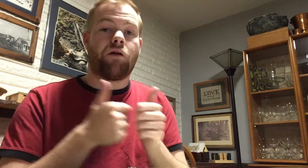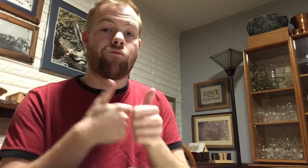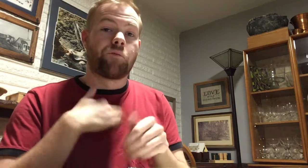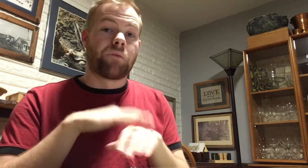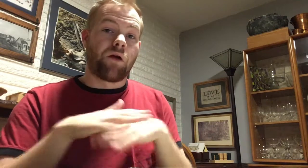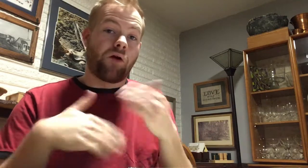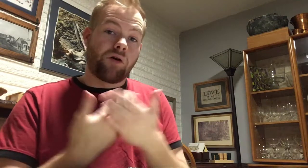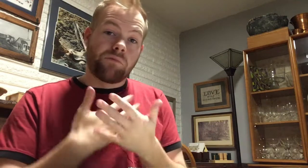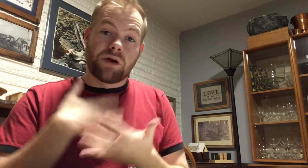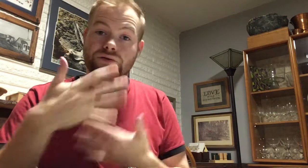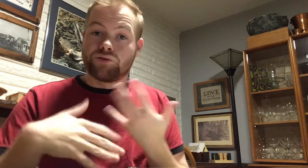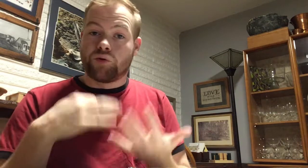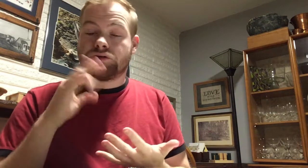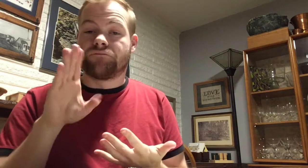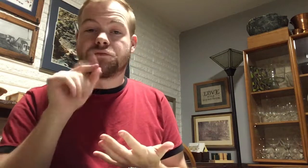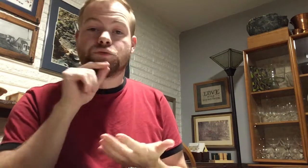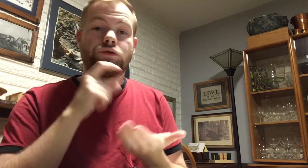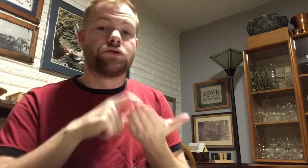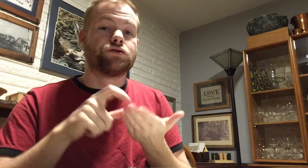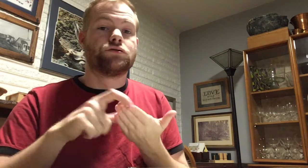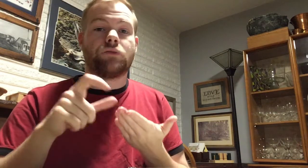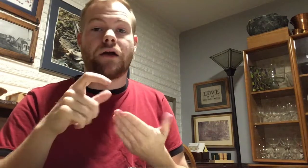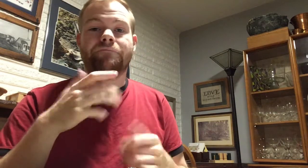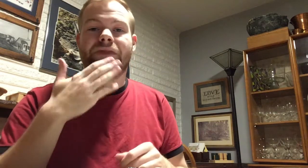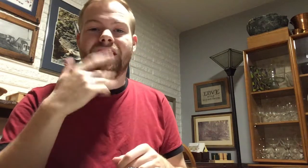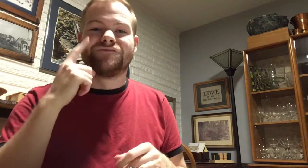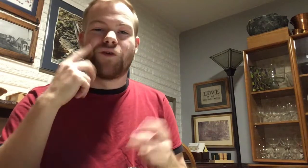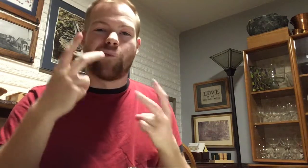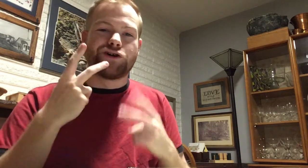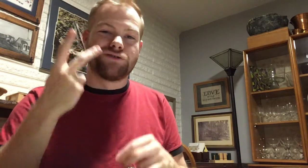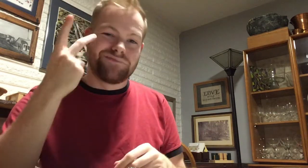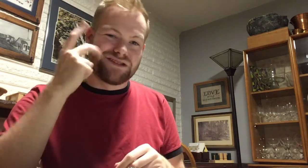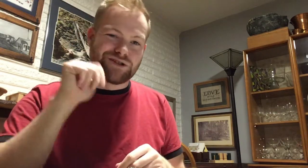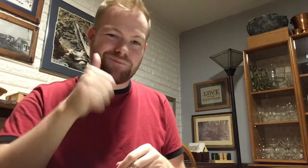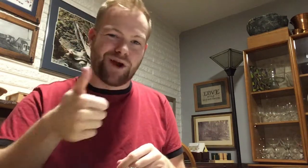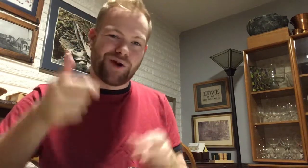Follow me on all my socials - Facebook, Twitter, Instagram. Thanks for watching, see you tomorrow.